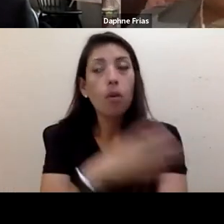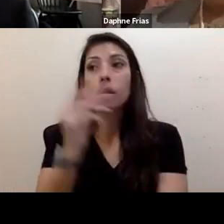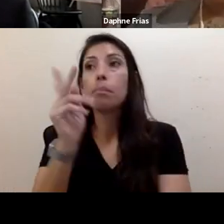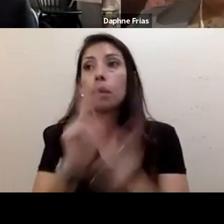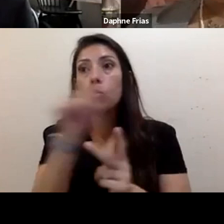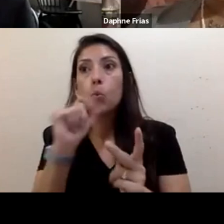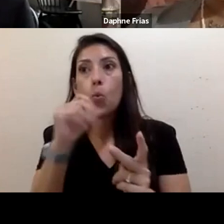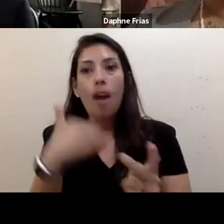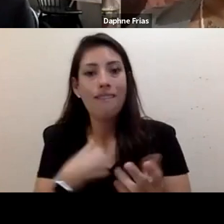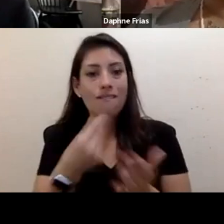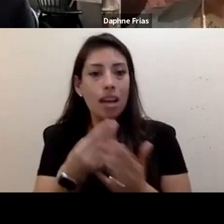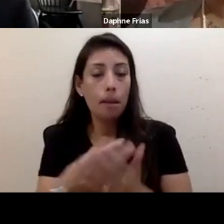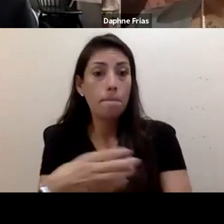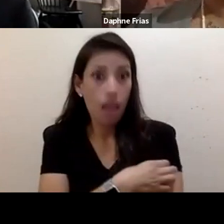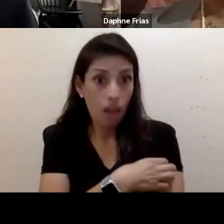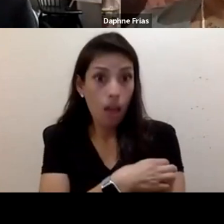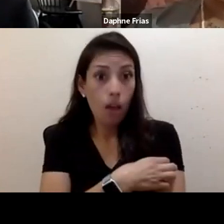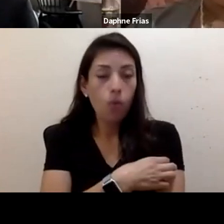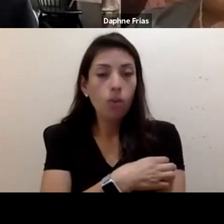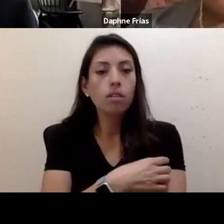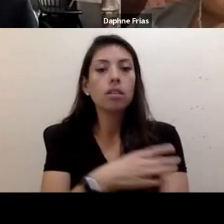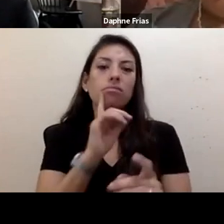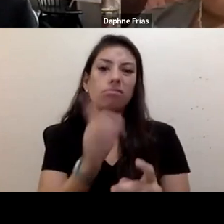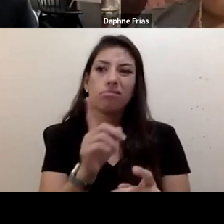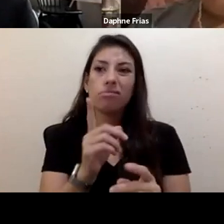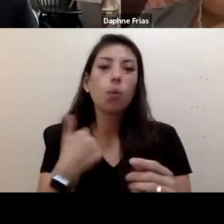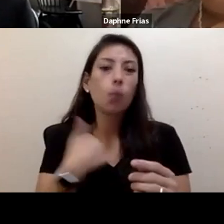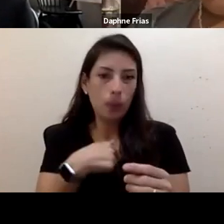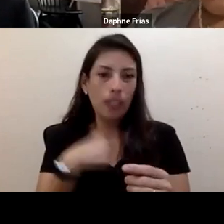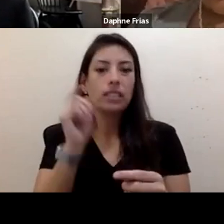we need to be included in these conversations.